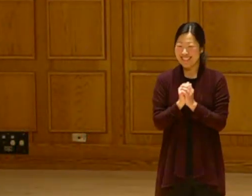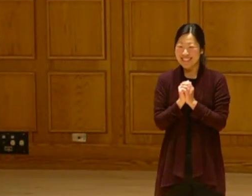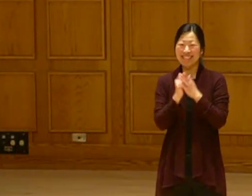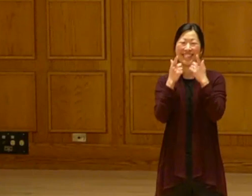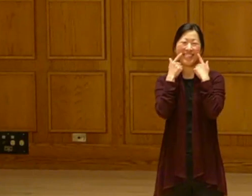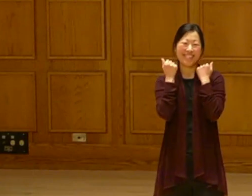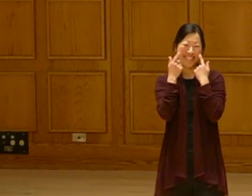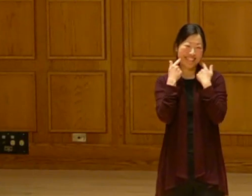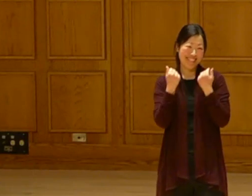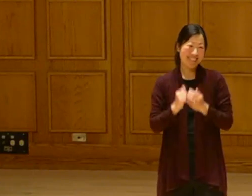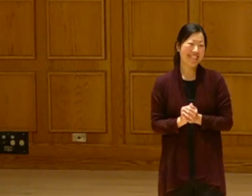That's really great.